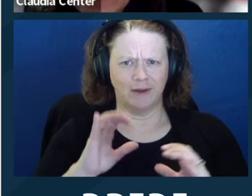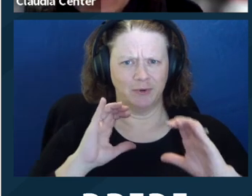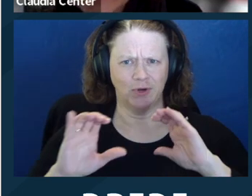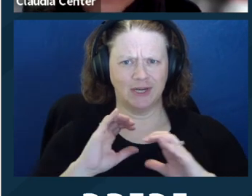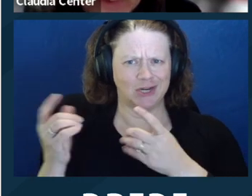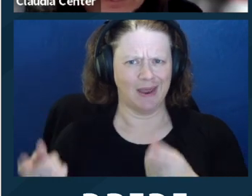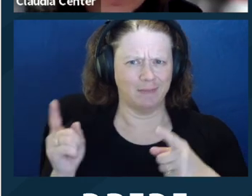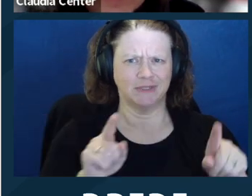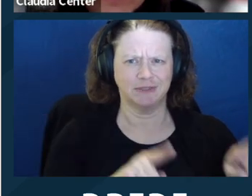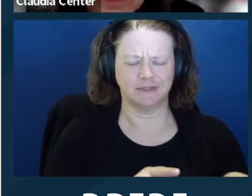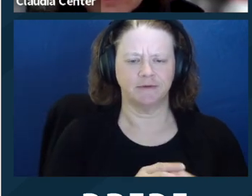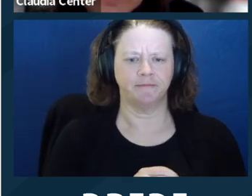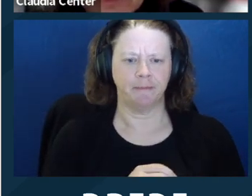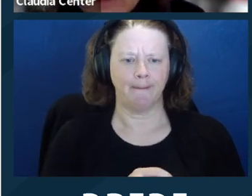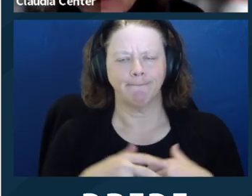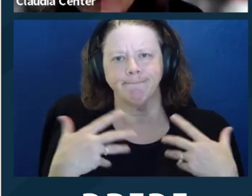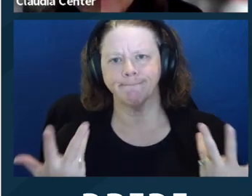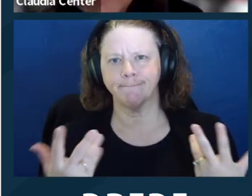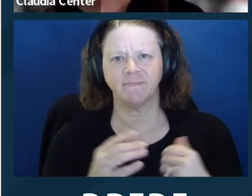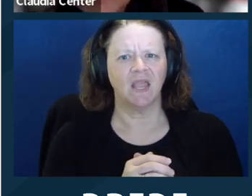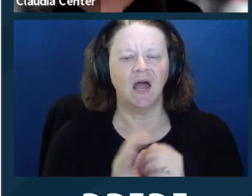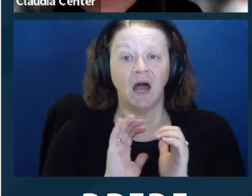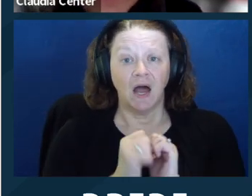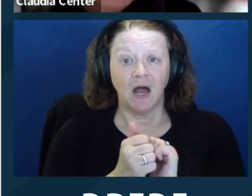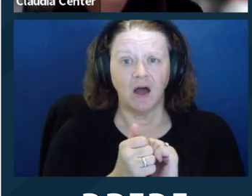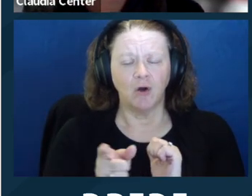as a lawyer, the capacity of your clients. Next slide.